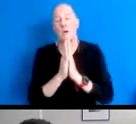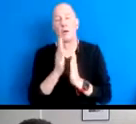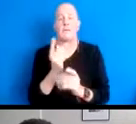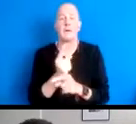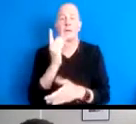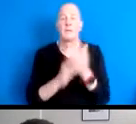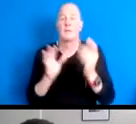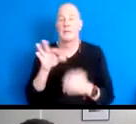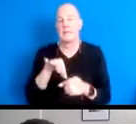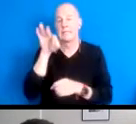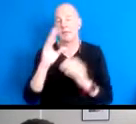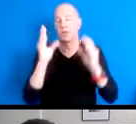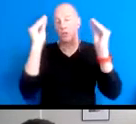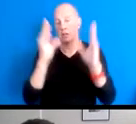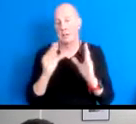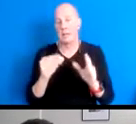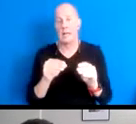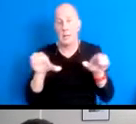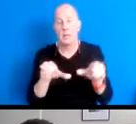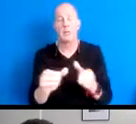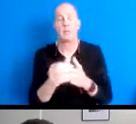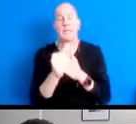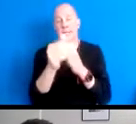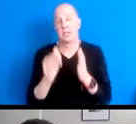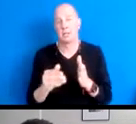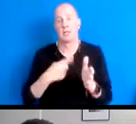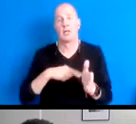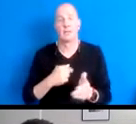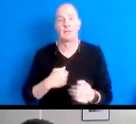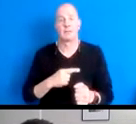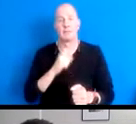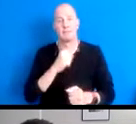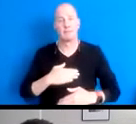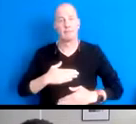teachers and movement leaders that we have had the pleasure to work with at silk.